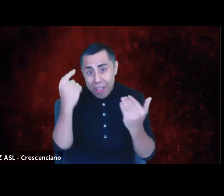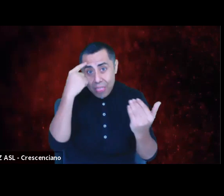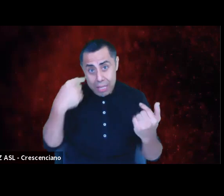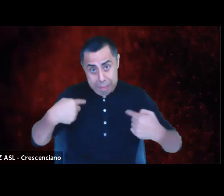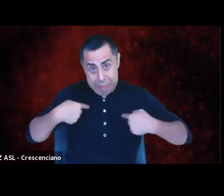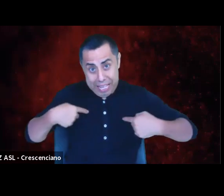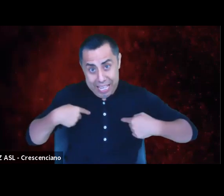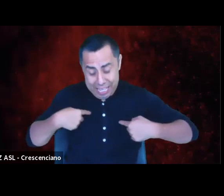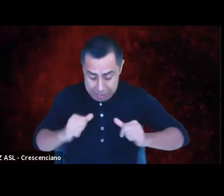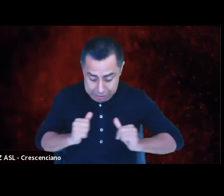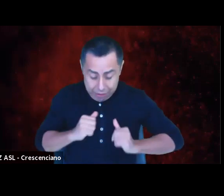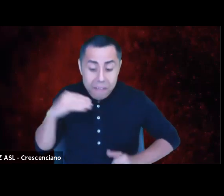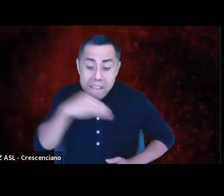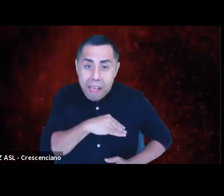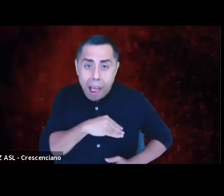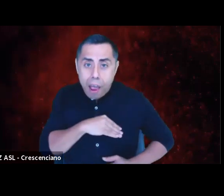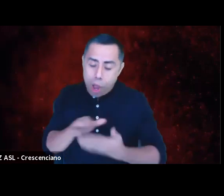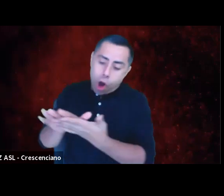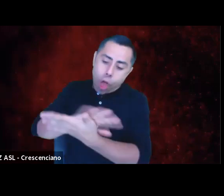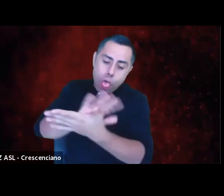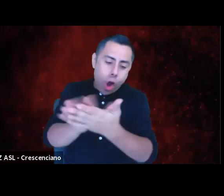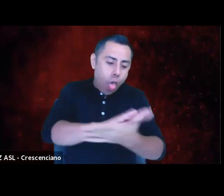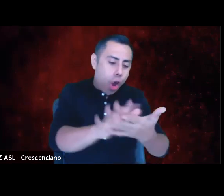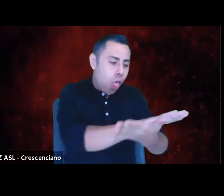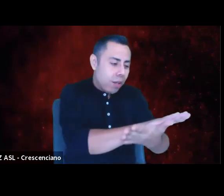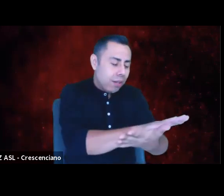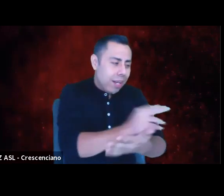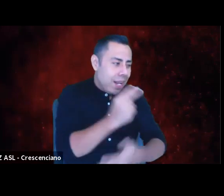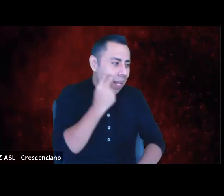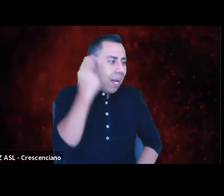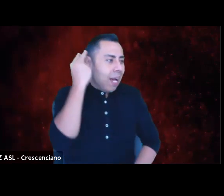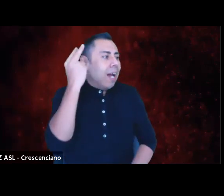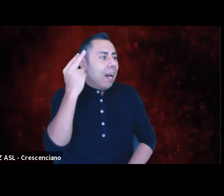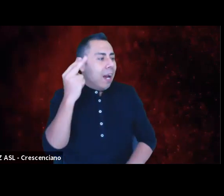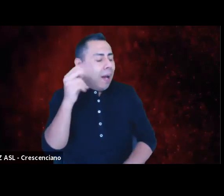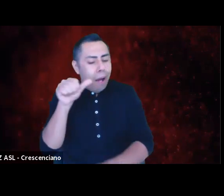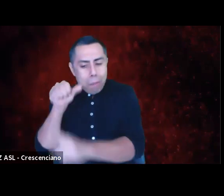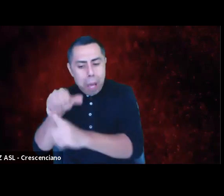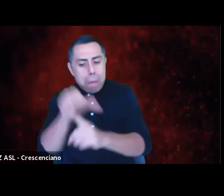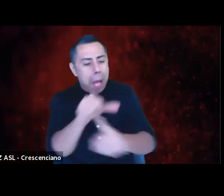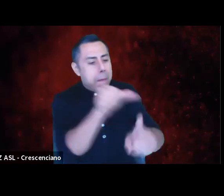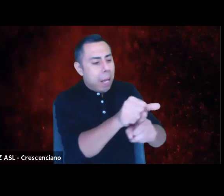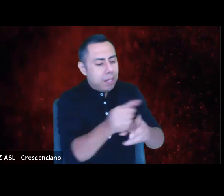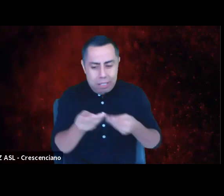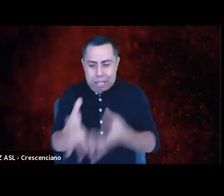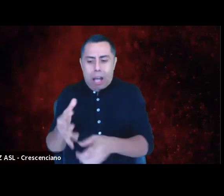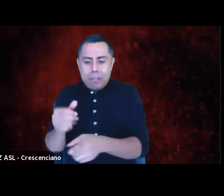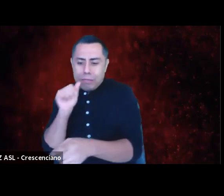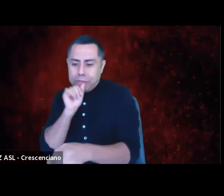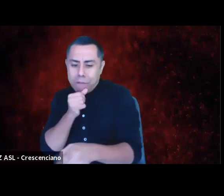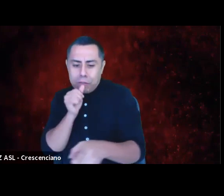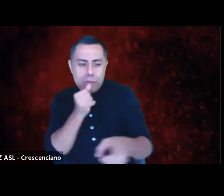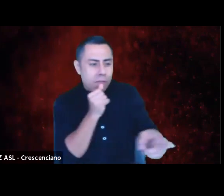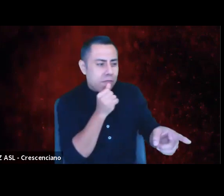You know this is true, you know this is true. These lies, this dis-ease and this suffering